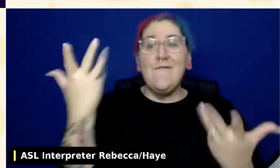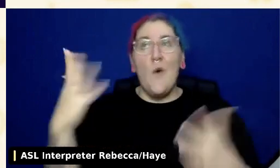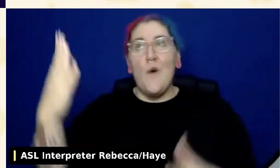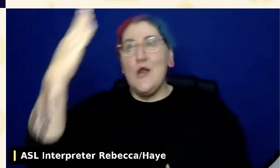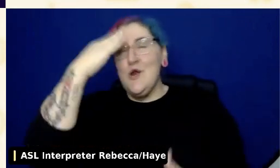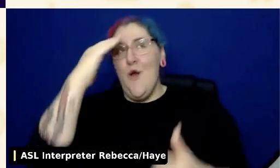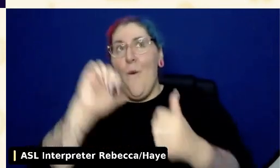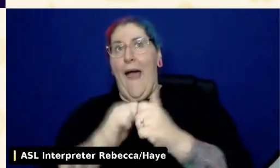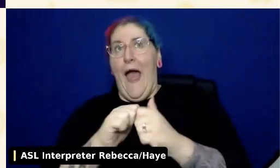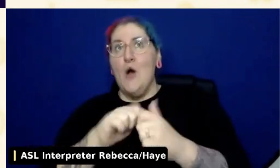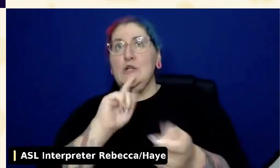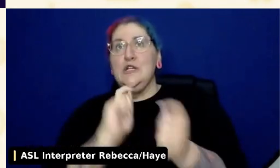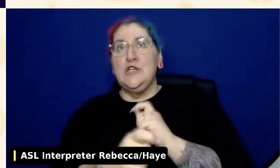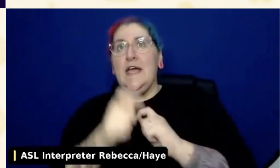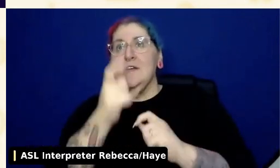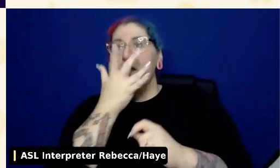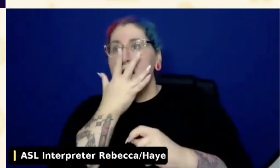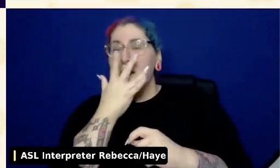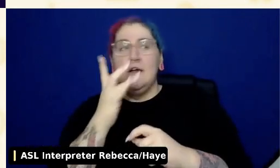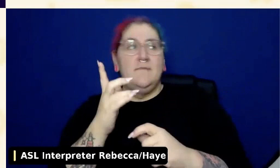OK, well, I'll just recolor it when I use it.